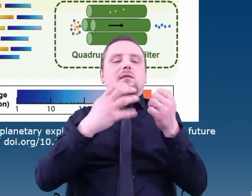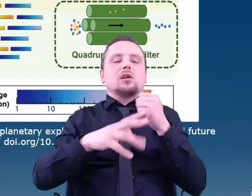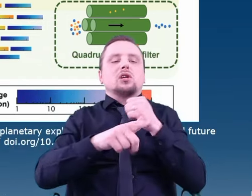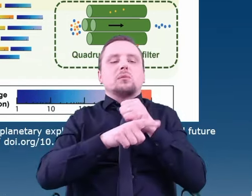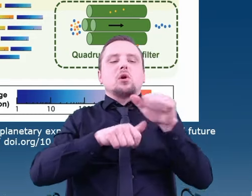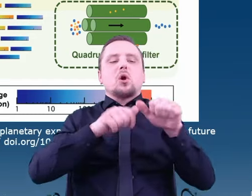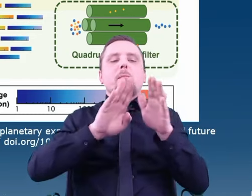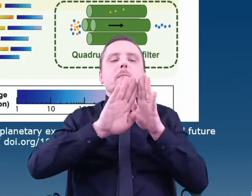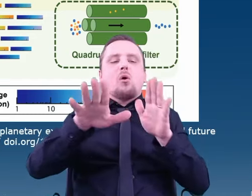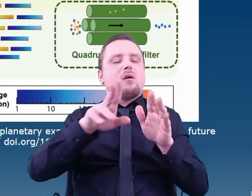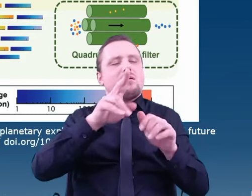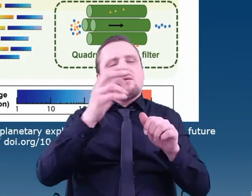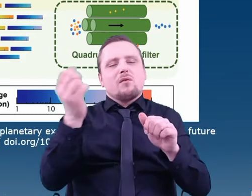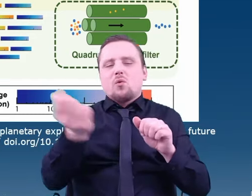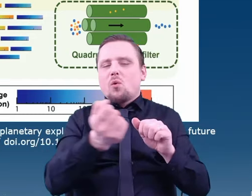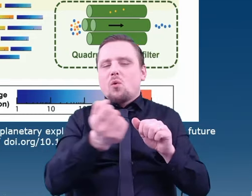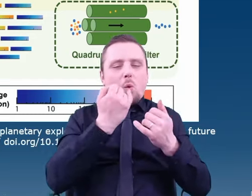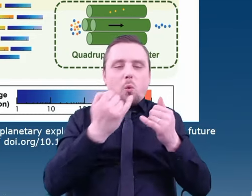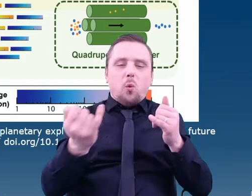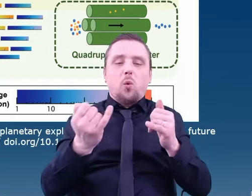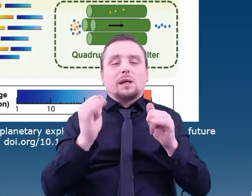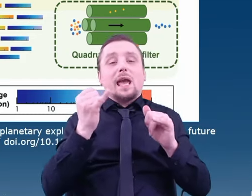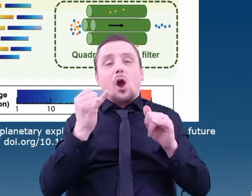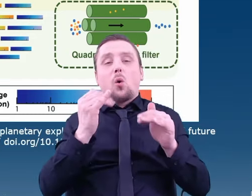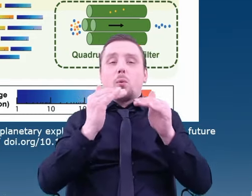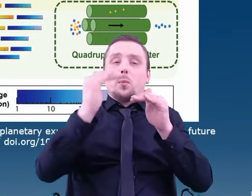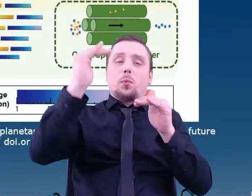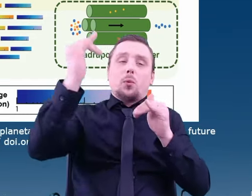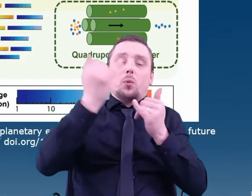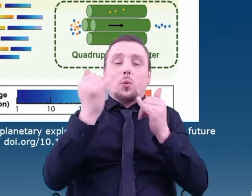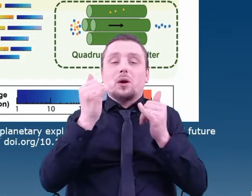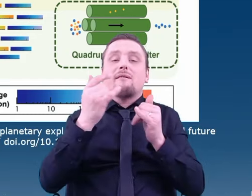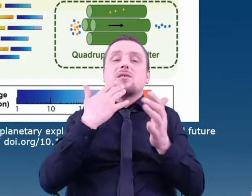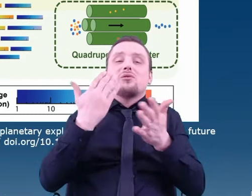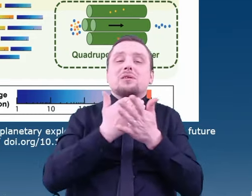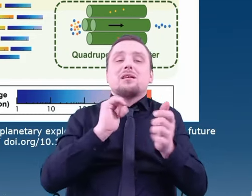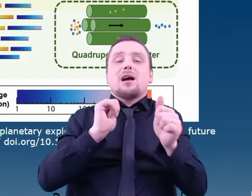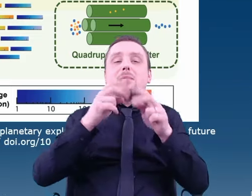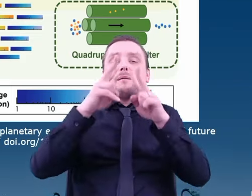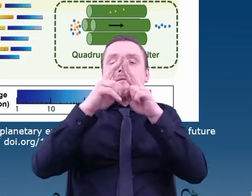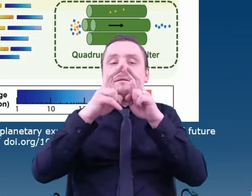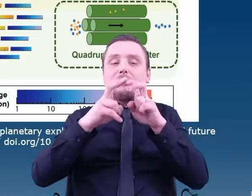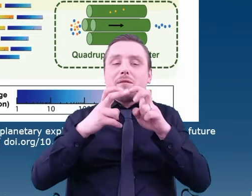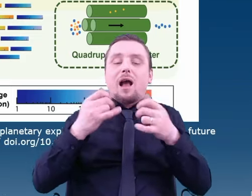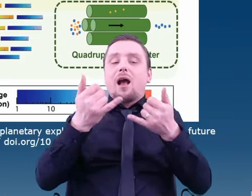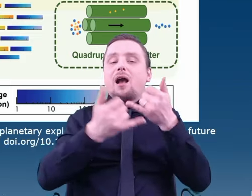in different quality classes, of course, to measure compounds outside of the Earth.